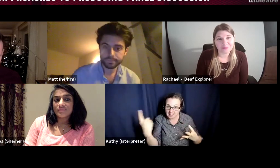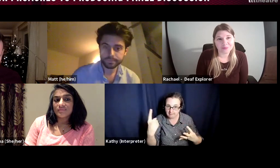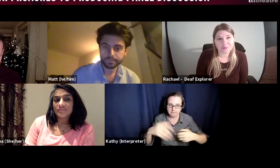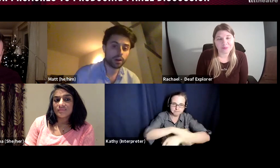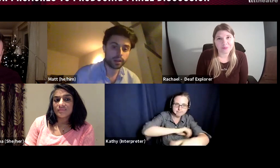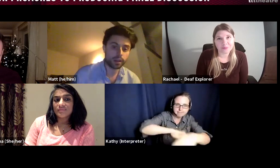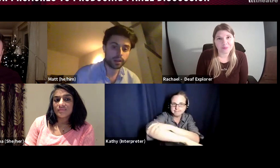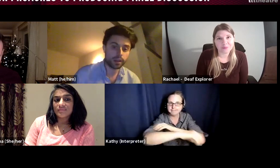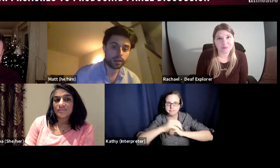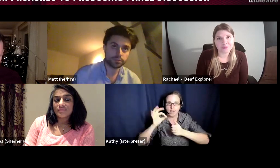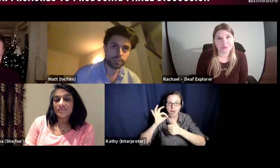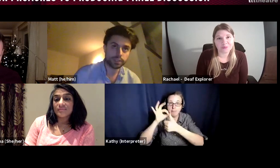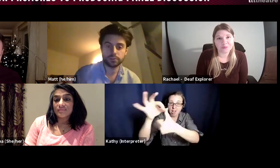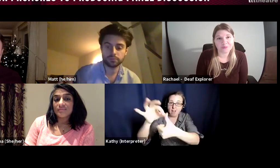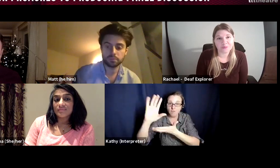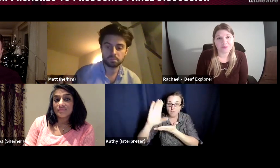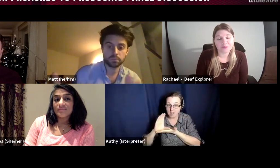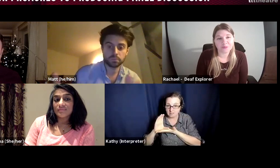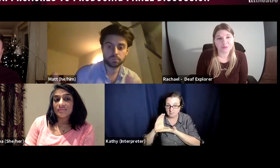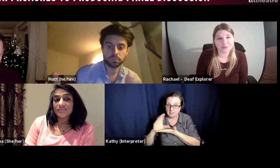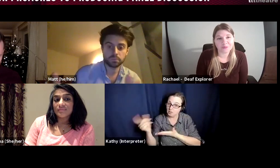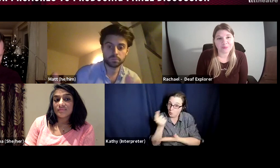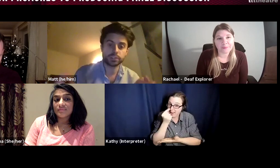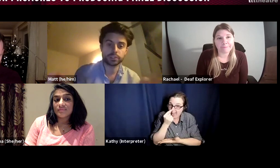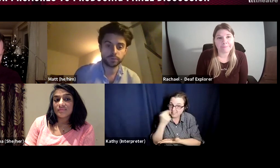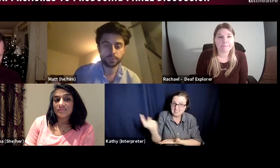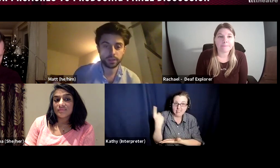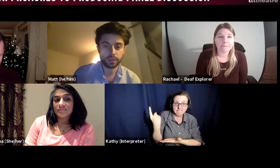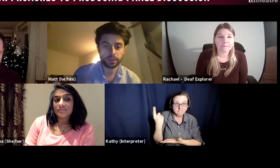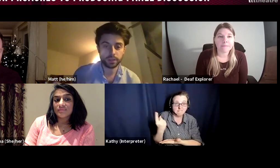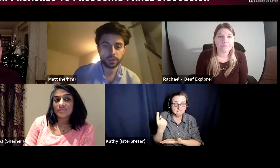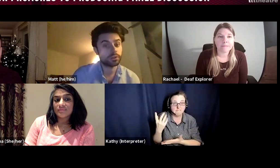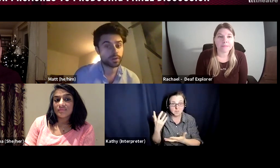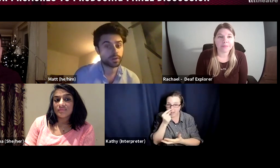which you can either do in order to self produce the first bit of the project or you can raise